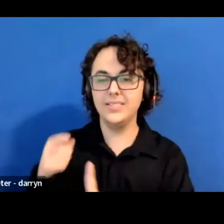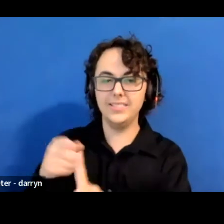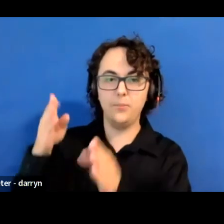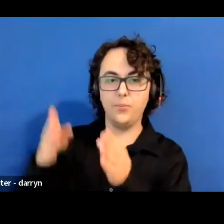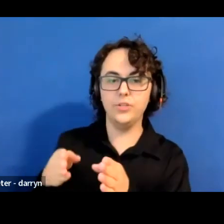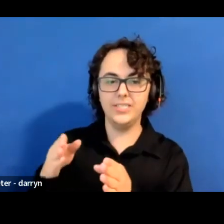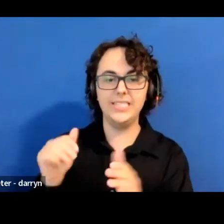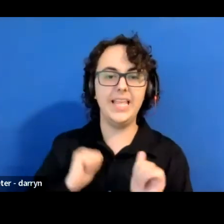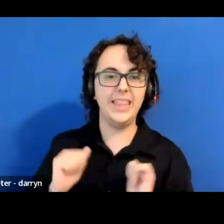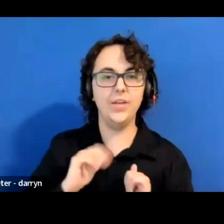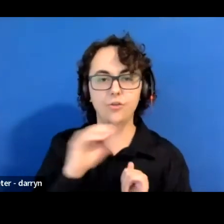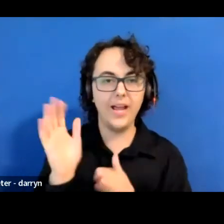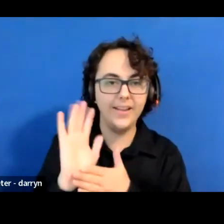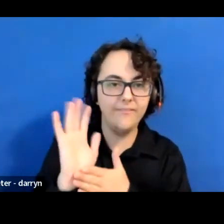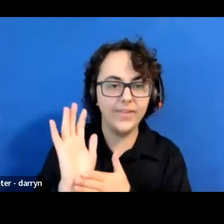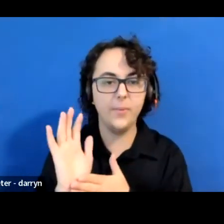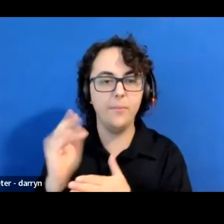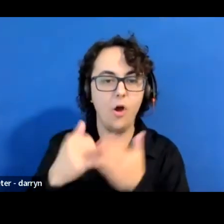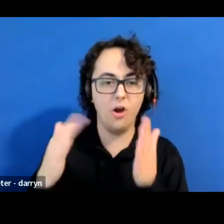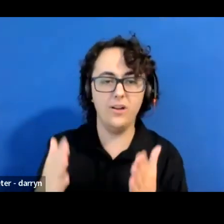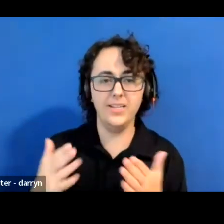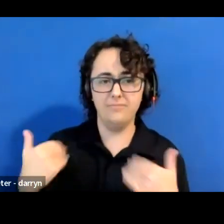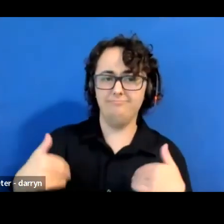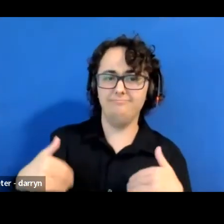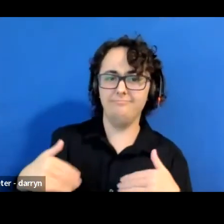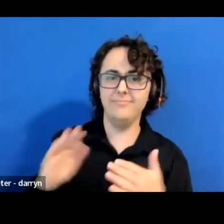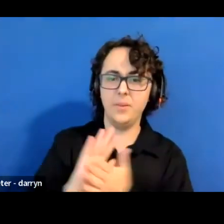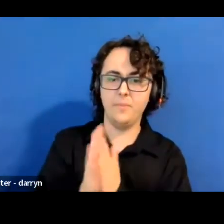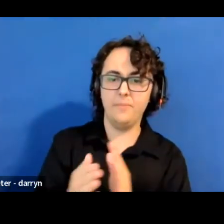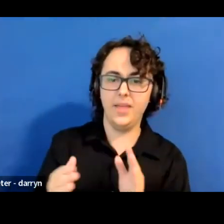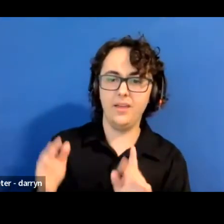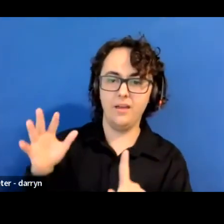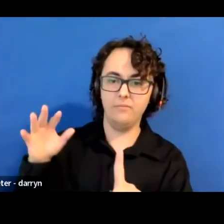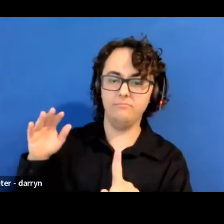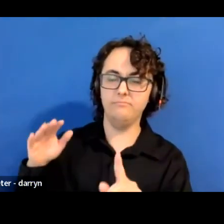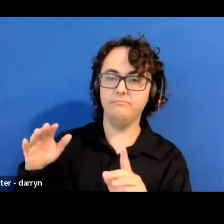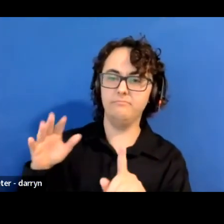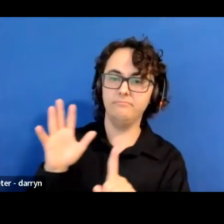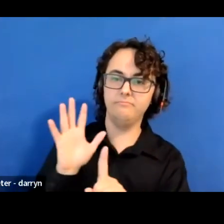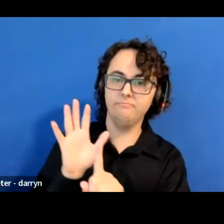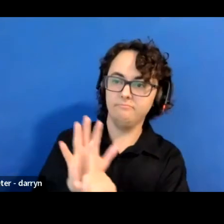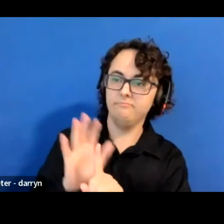Who's really began to make a name for himself at the intersection of theater and climate justice.